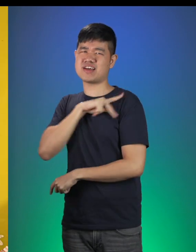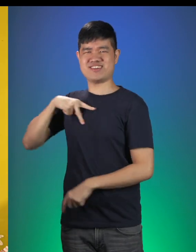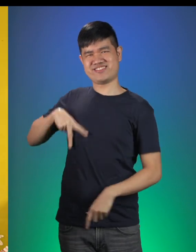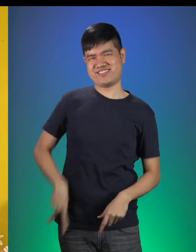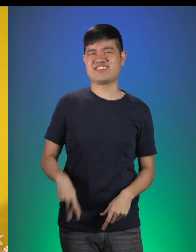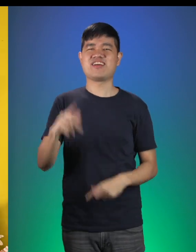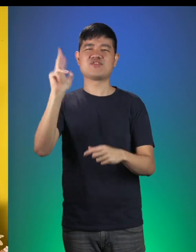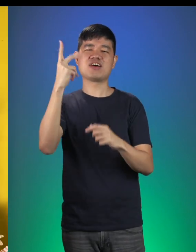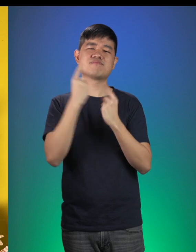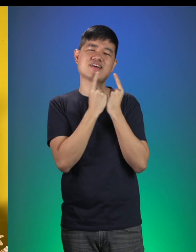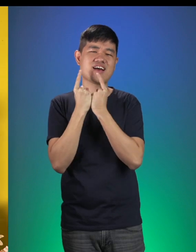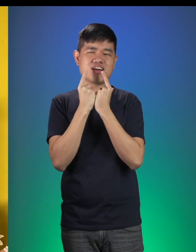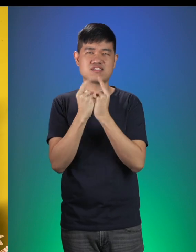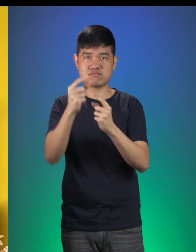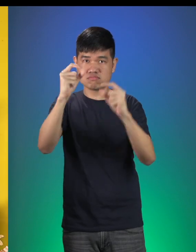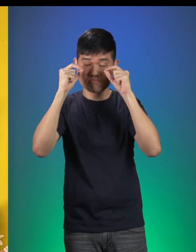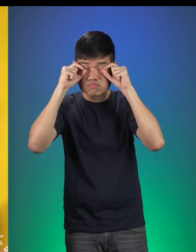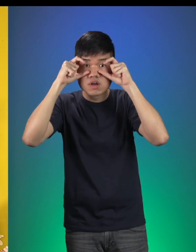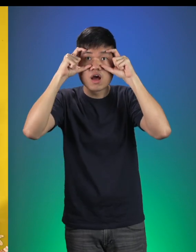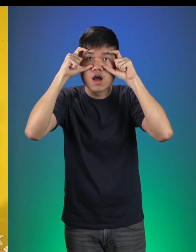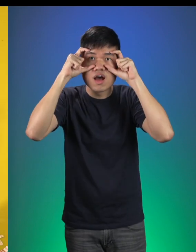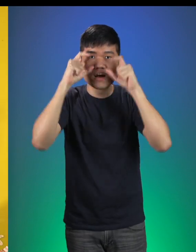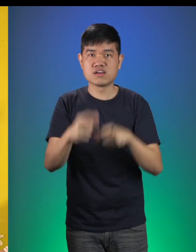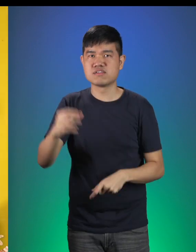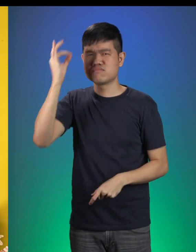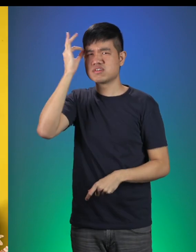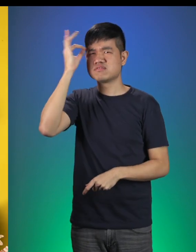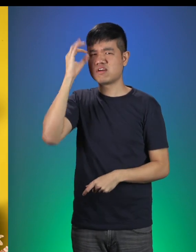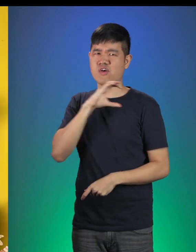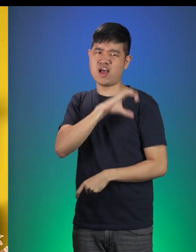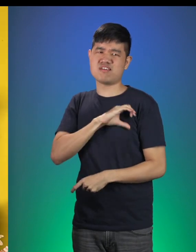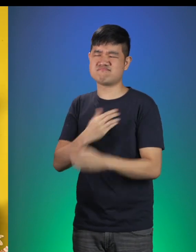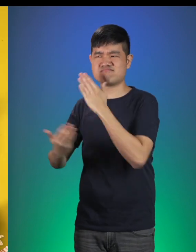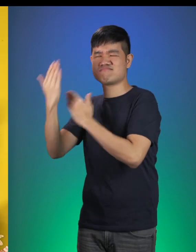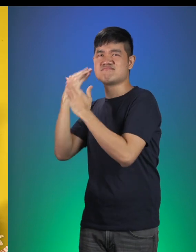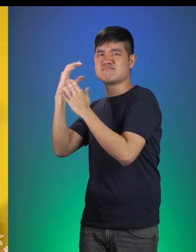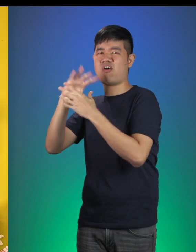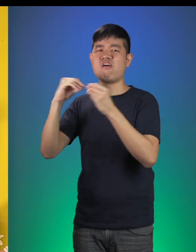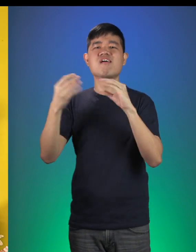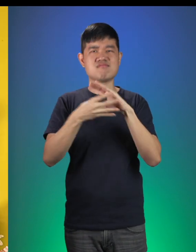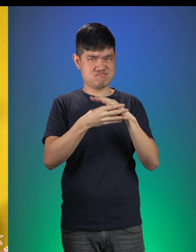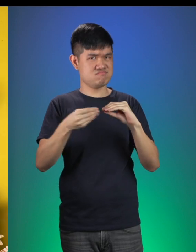Keep your eyes peeled for some of the familiar characters from our past stories that you might find along the way!